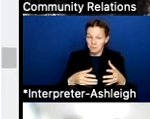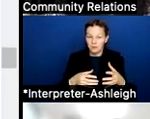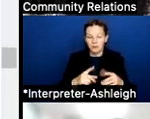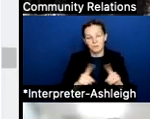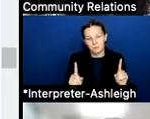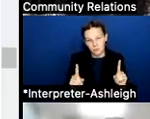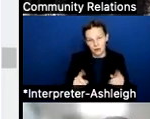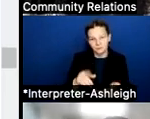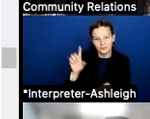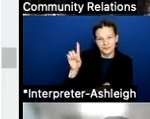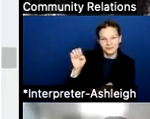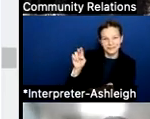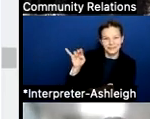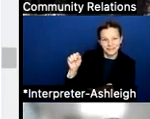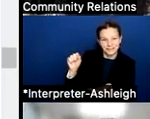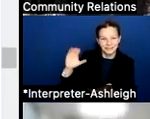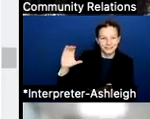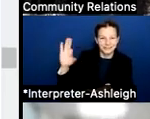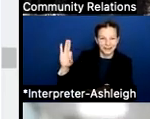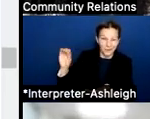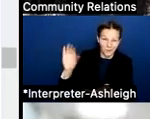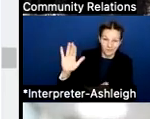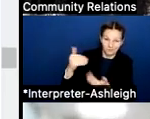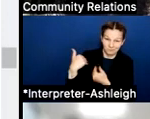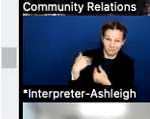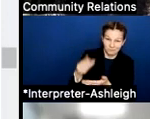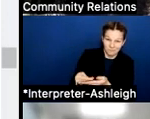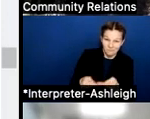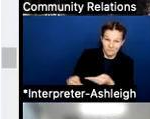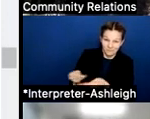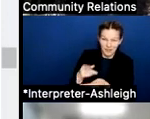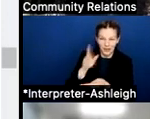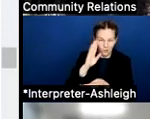he's always gonna be very conservative when it comes to projecting our planning because we definitely wanna make sure